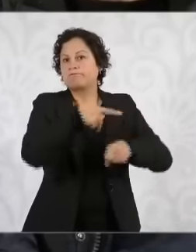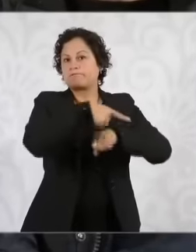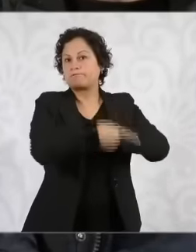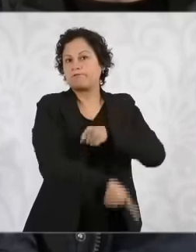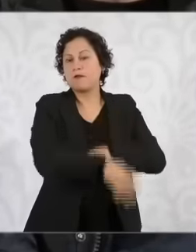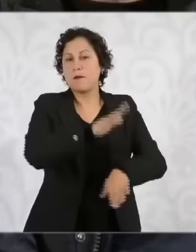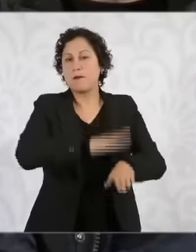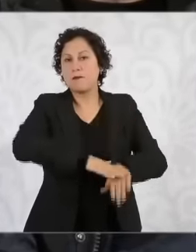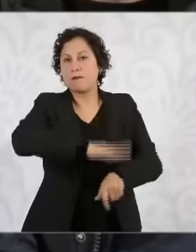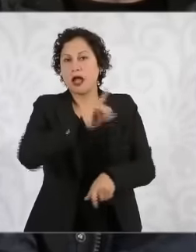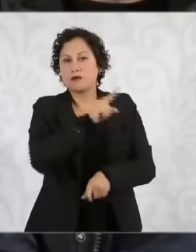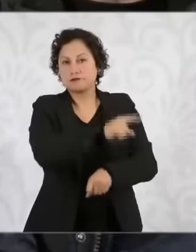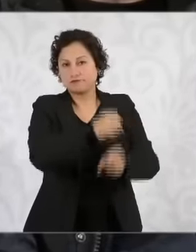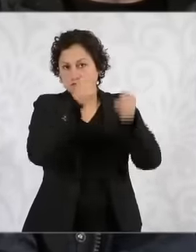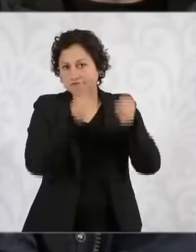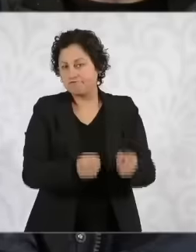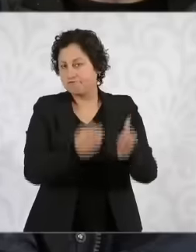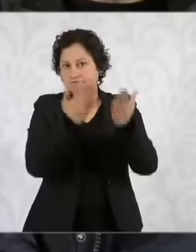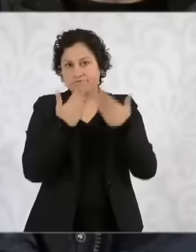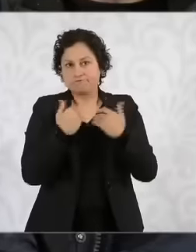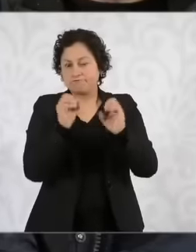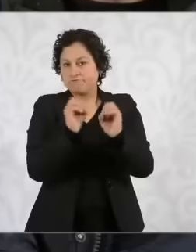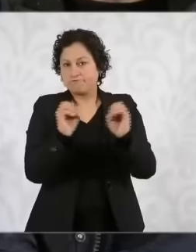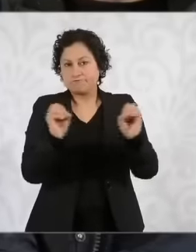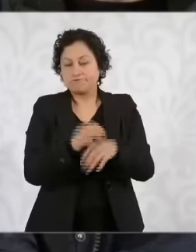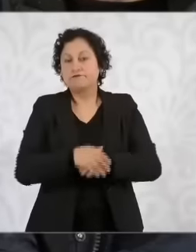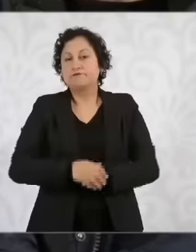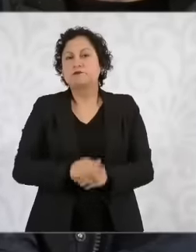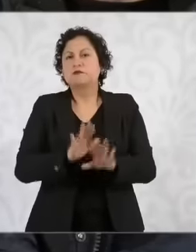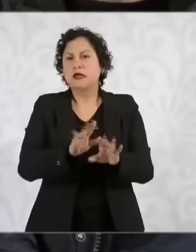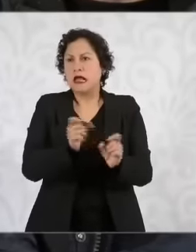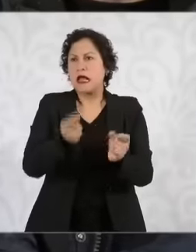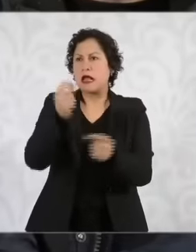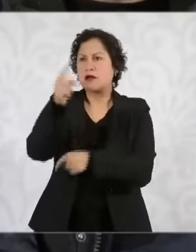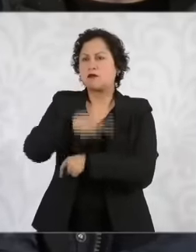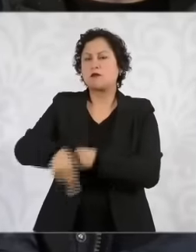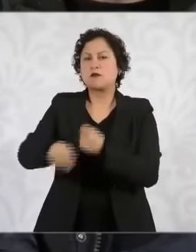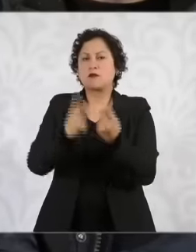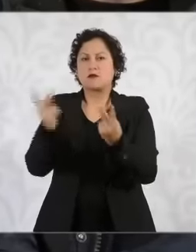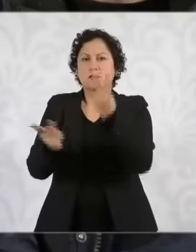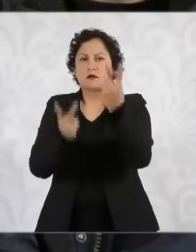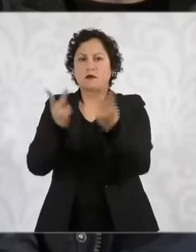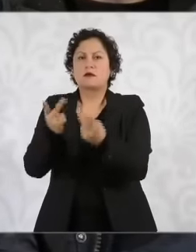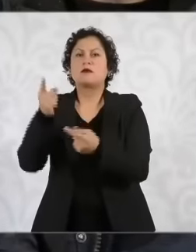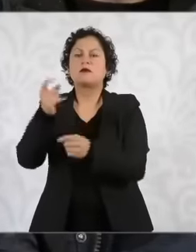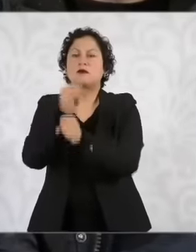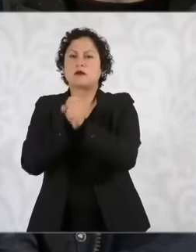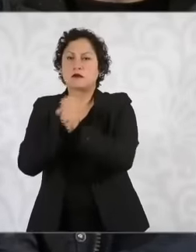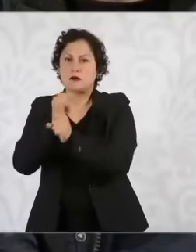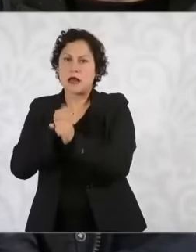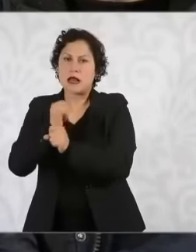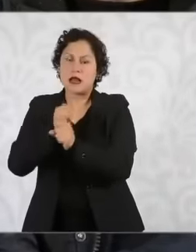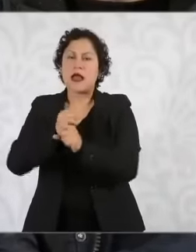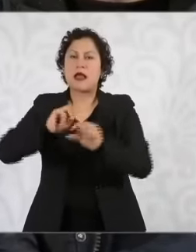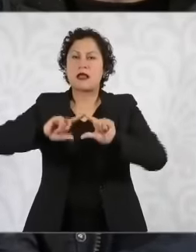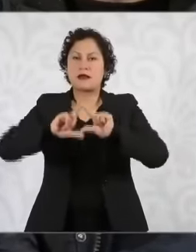Eh Well, surveys, the national survey of public and urban security eh indicates that the third